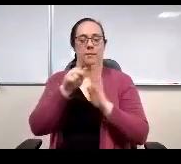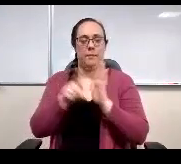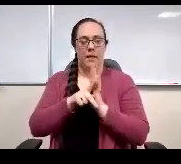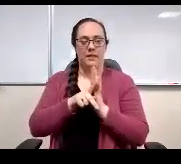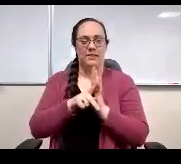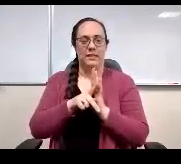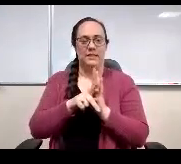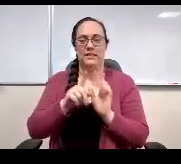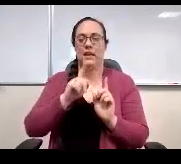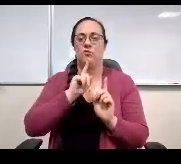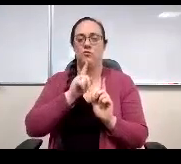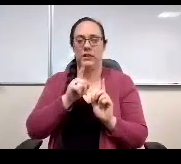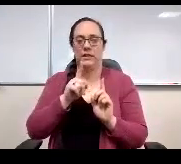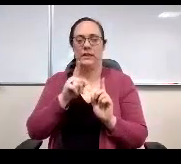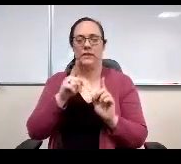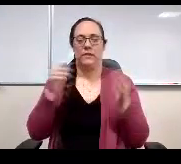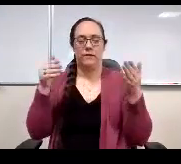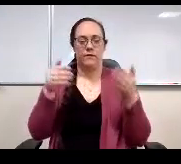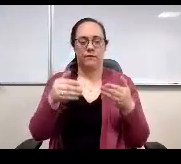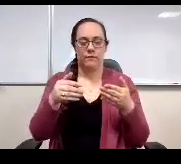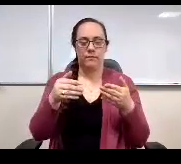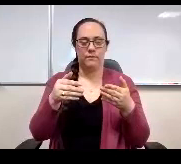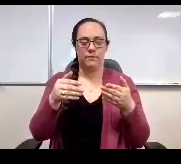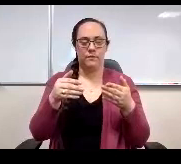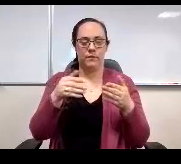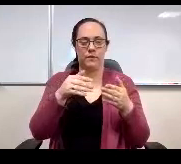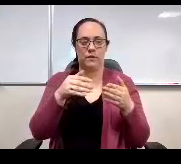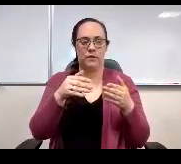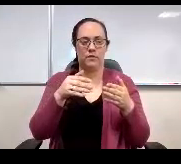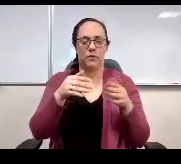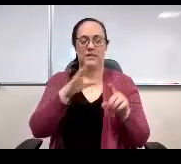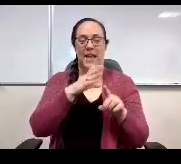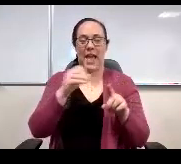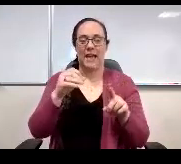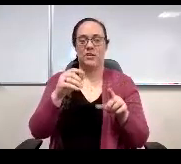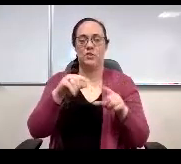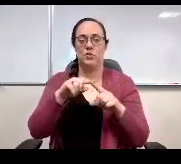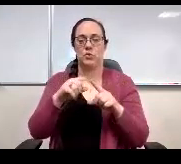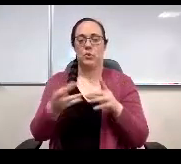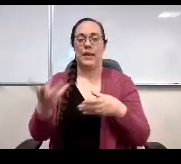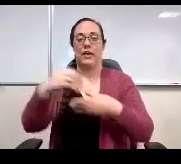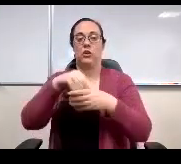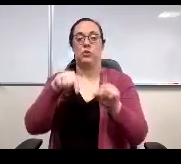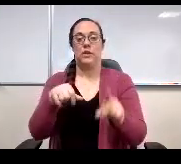Speak to and to include this policy. If a board member is not front and center